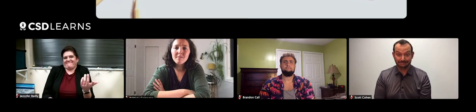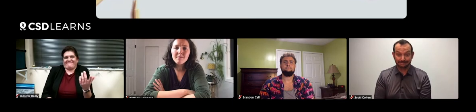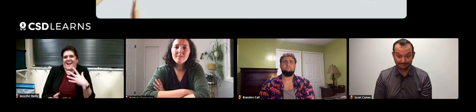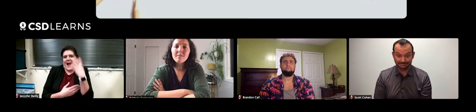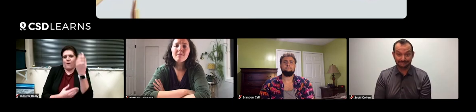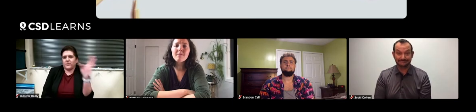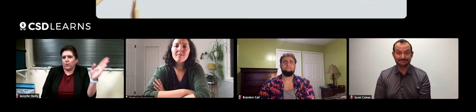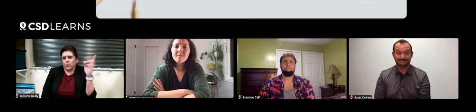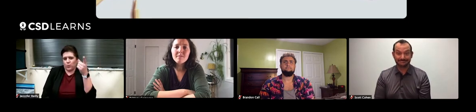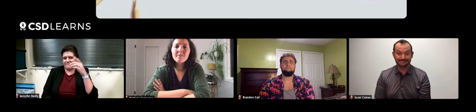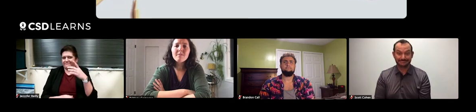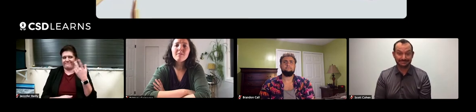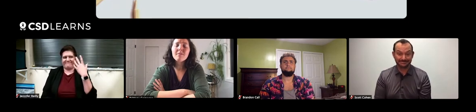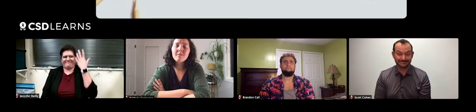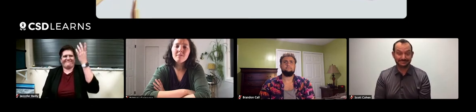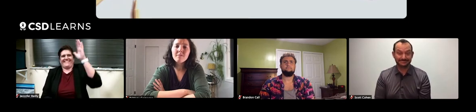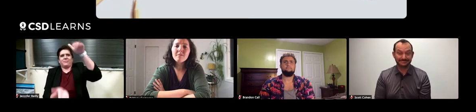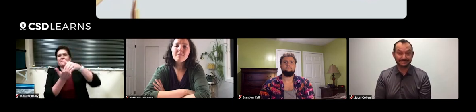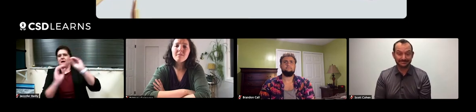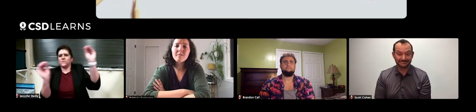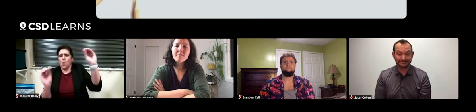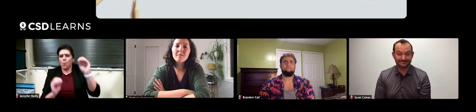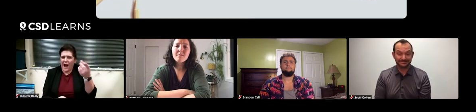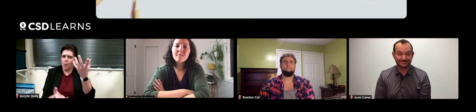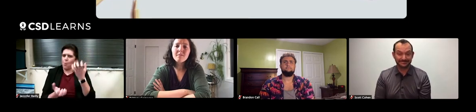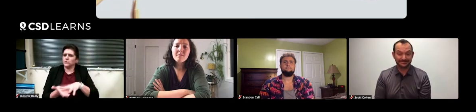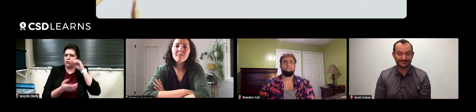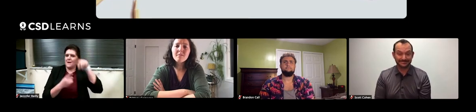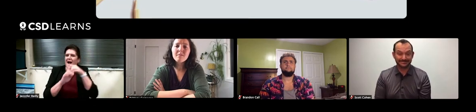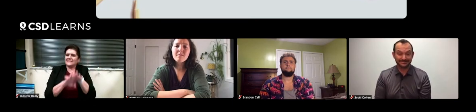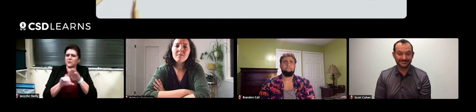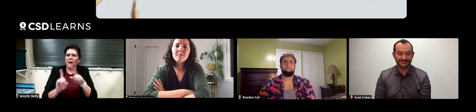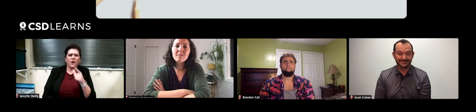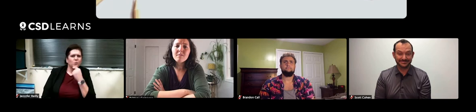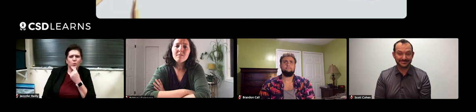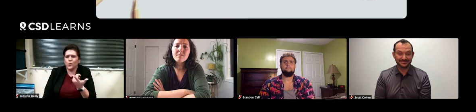Just out of the blue, some person in the middle of nowhere wanted to know about sea turtles